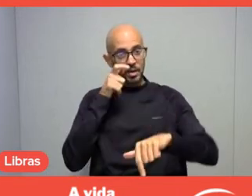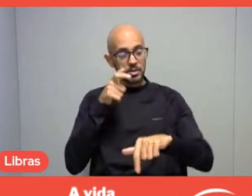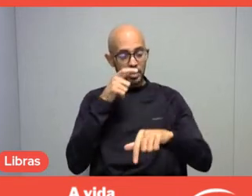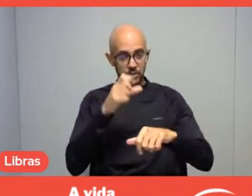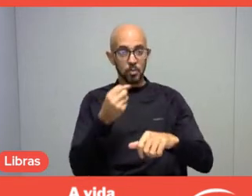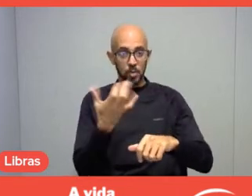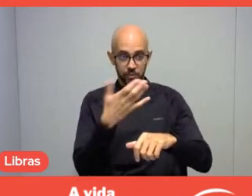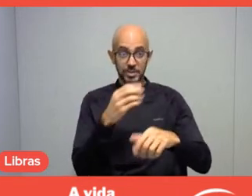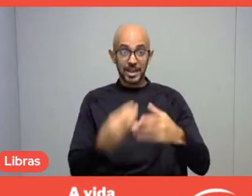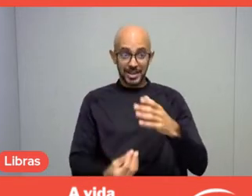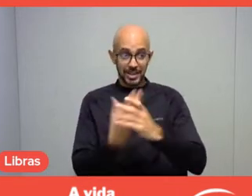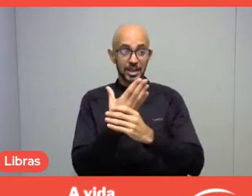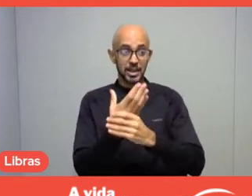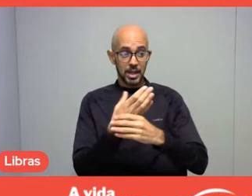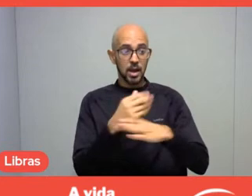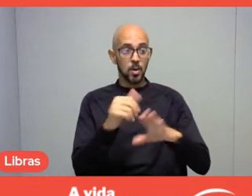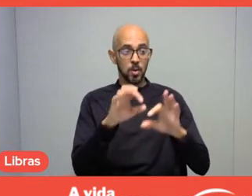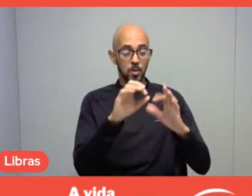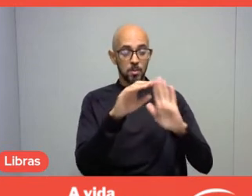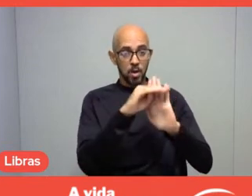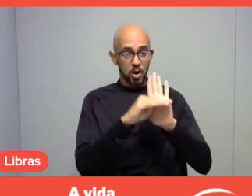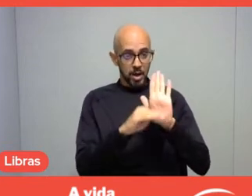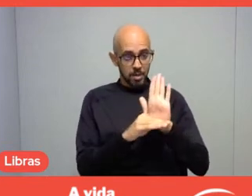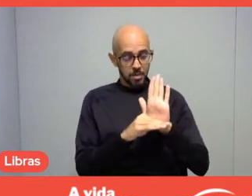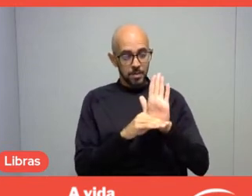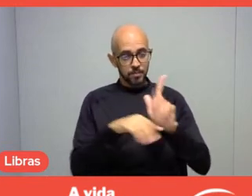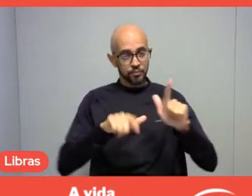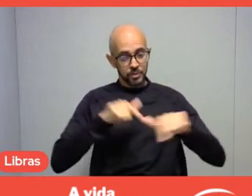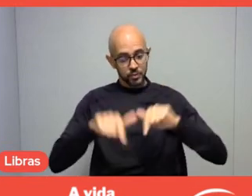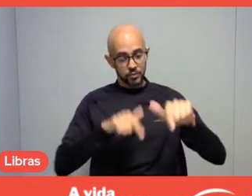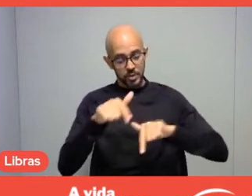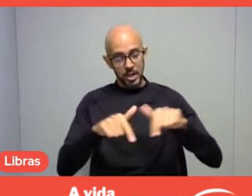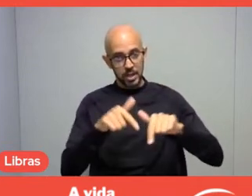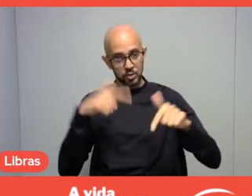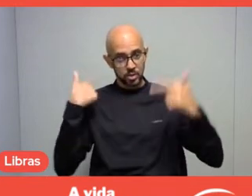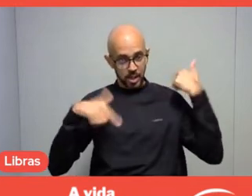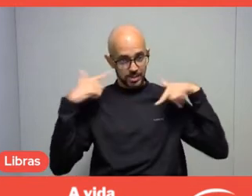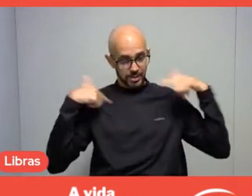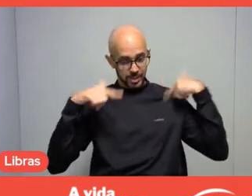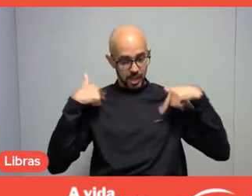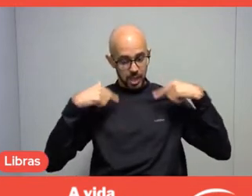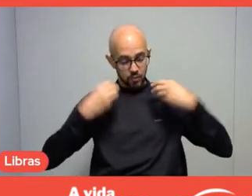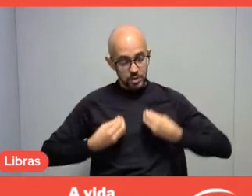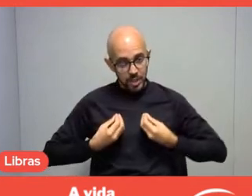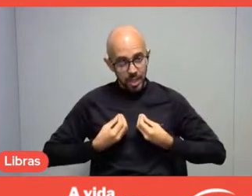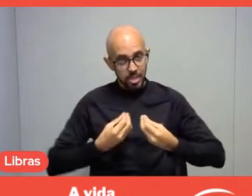that is, an activity linked to leisure, and you take people there,